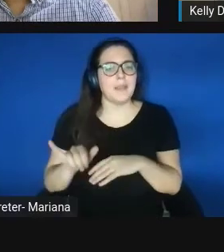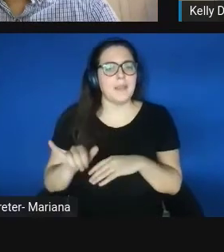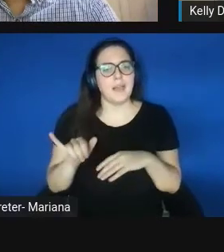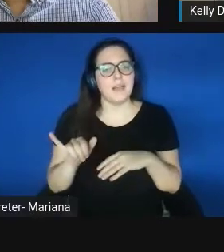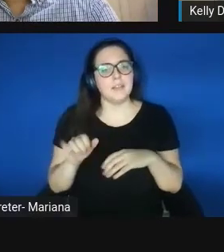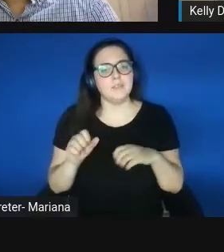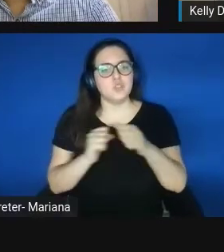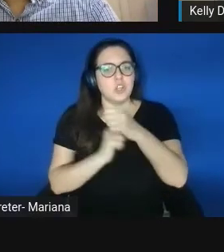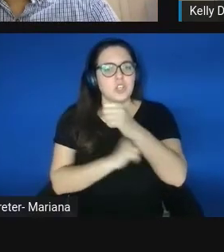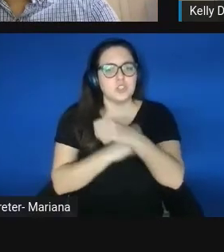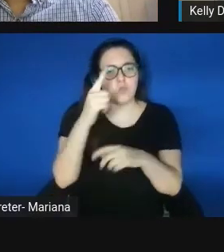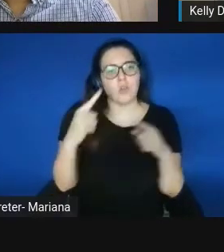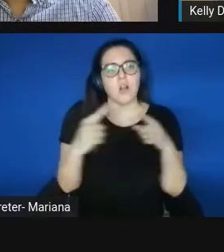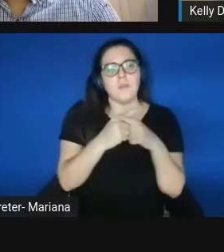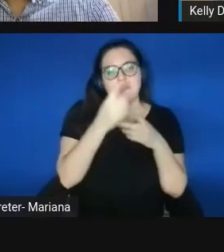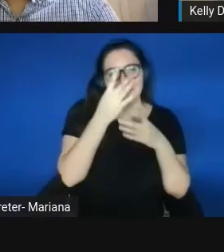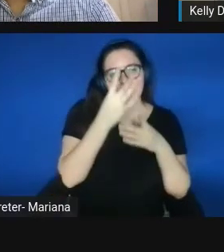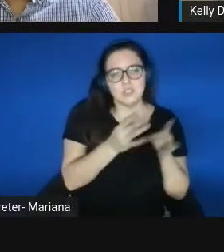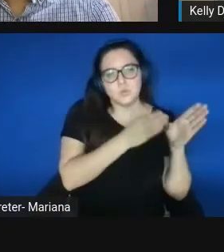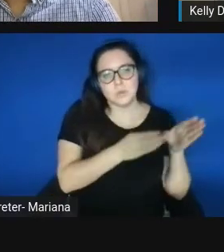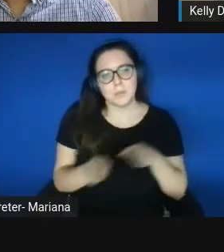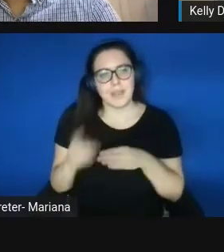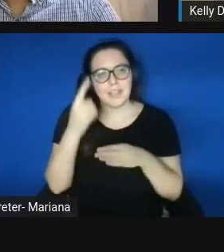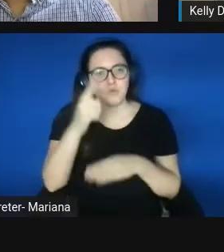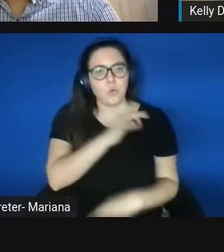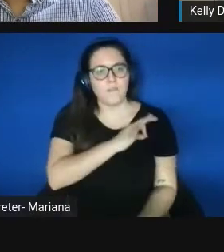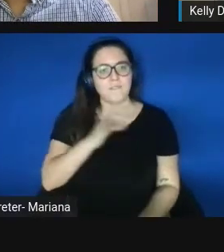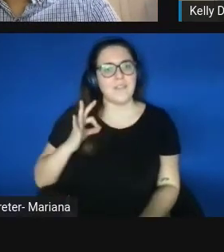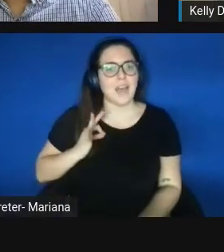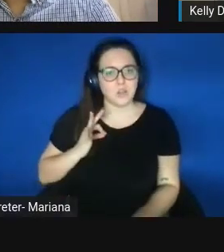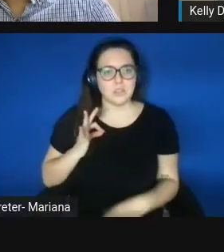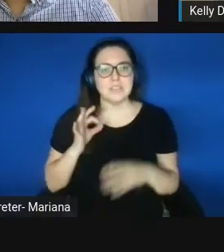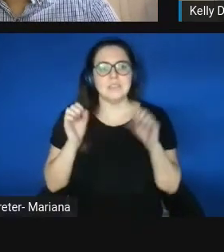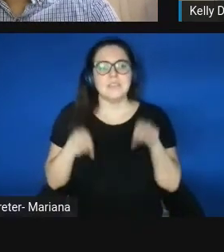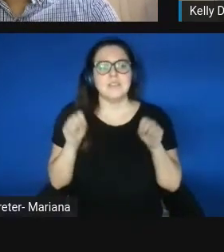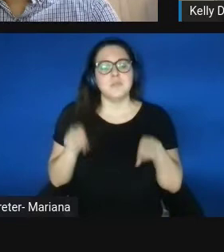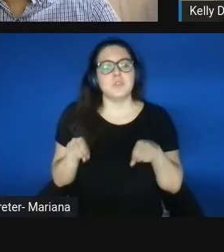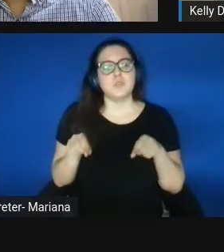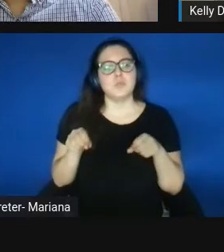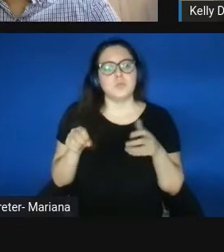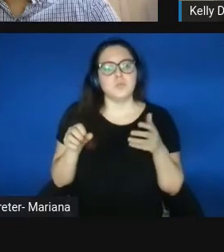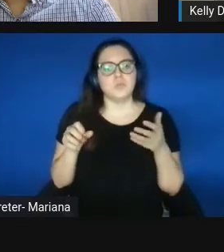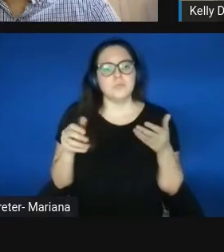for faculty to be able to hold these business positions